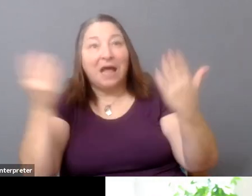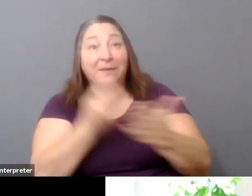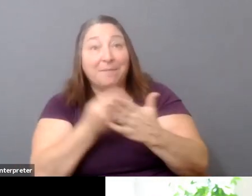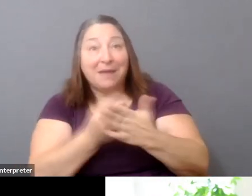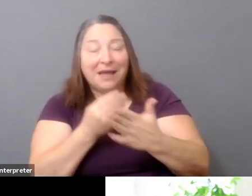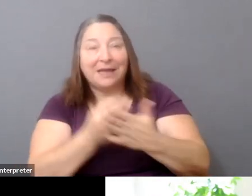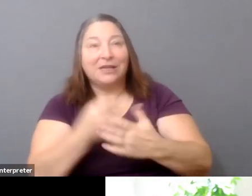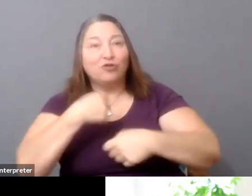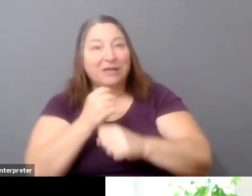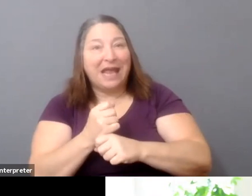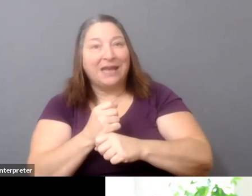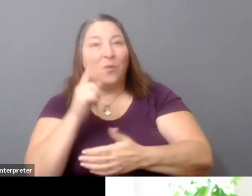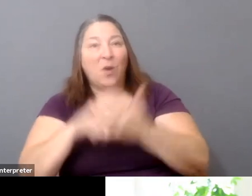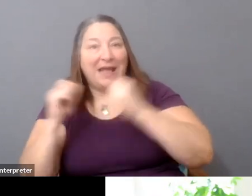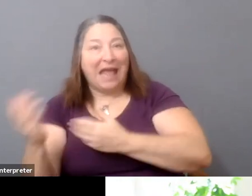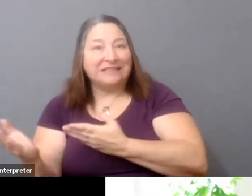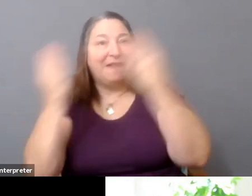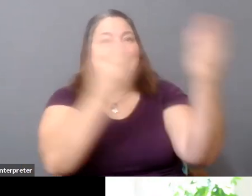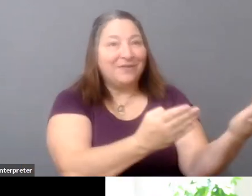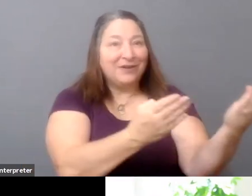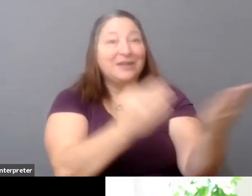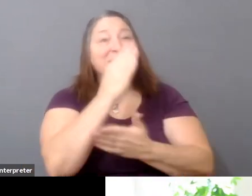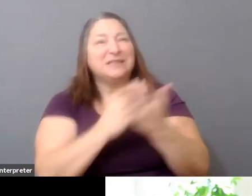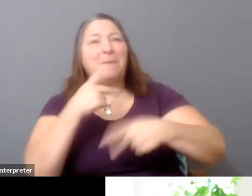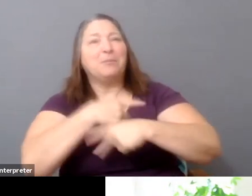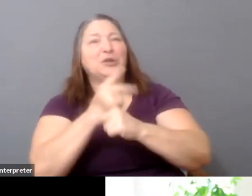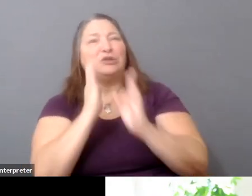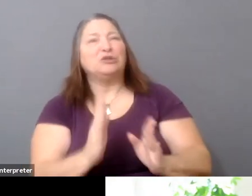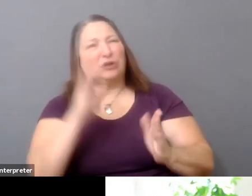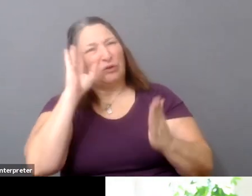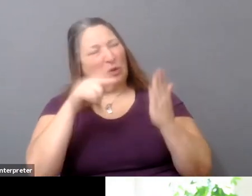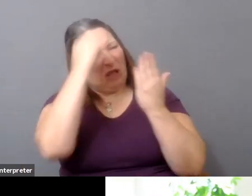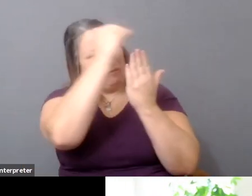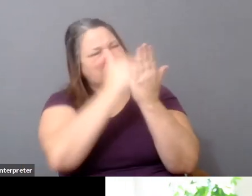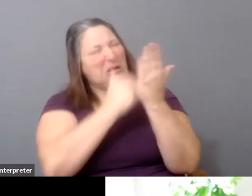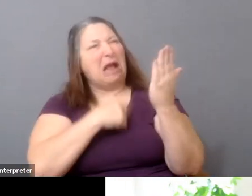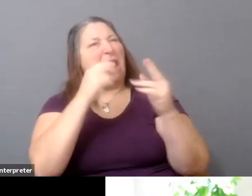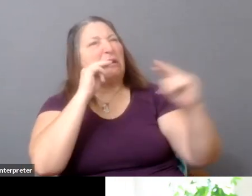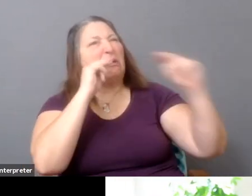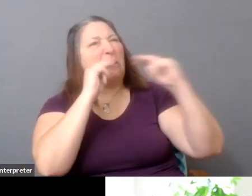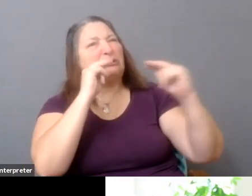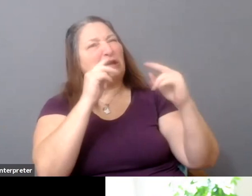Some producers know they can negotiate a lot of the things on the list. Some producers don't, for example.